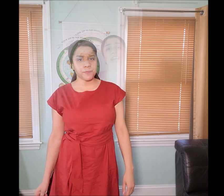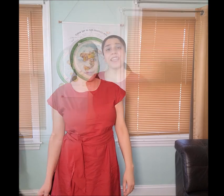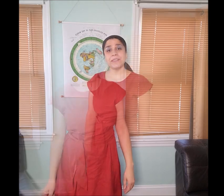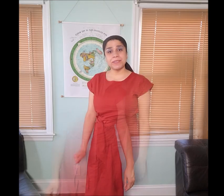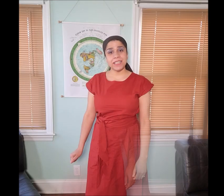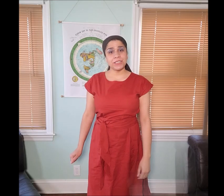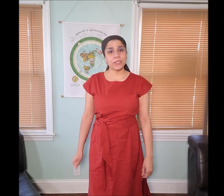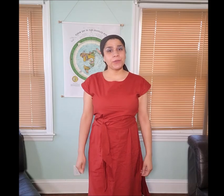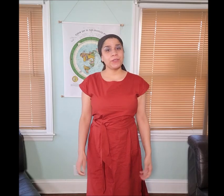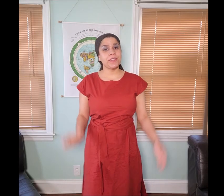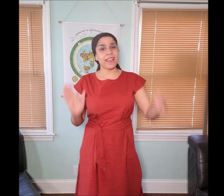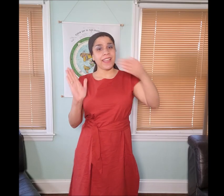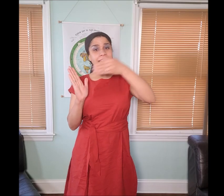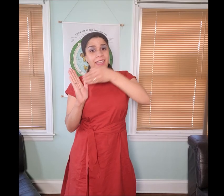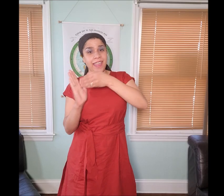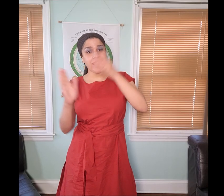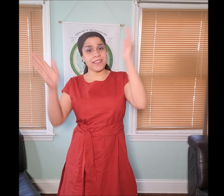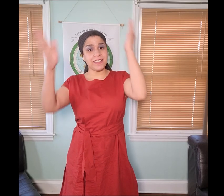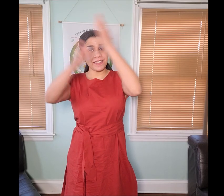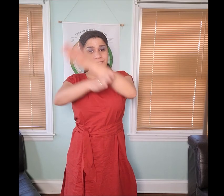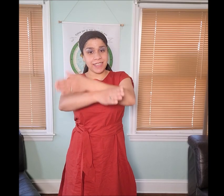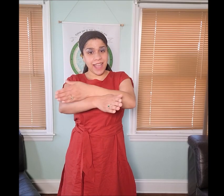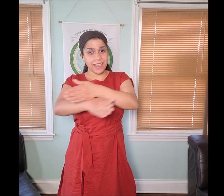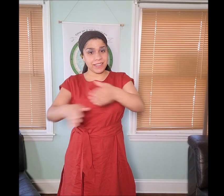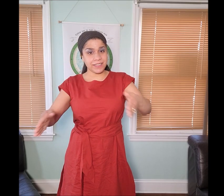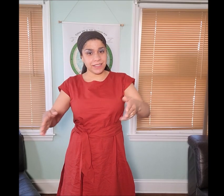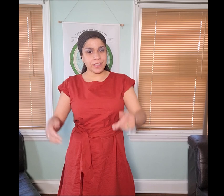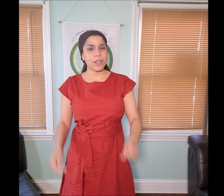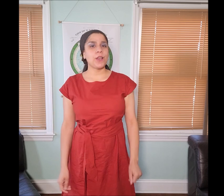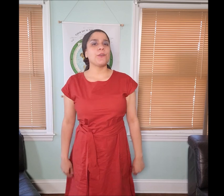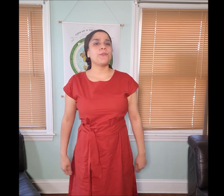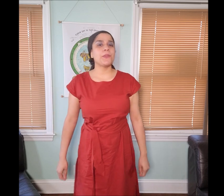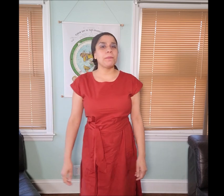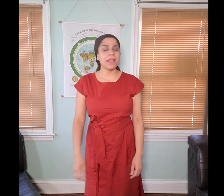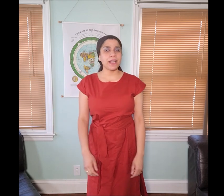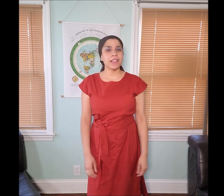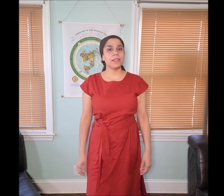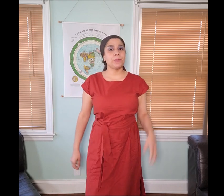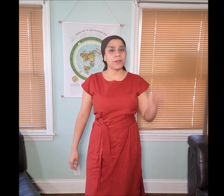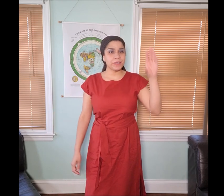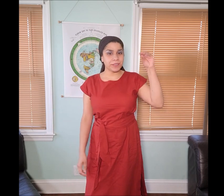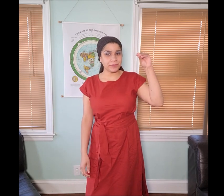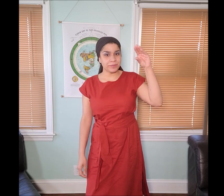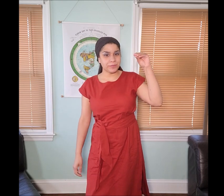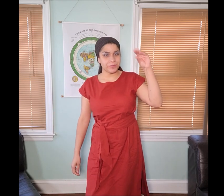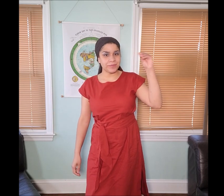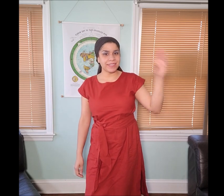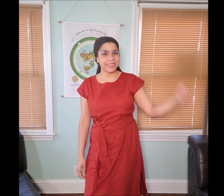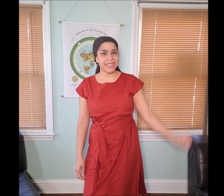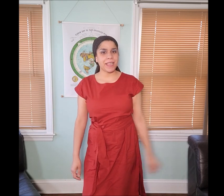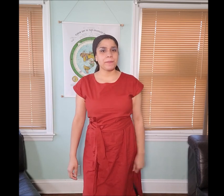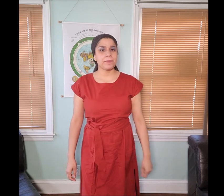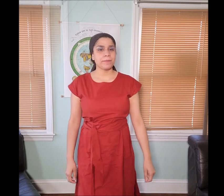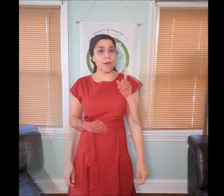I am done showing you the hand signs for the Manakahthey 𐤌𐤍𐤇𐤕𐤉 words today,